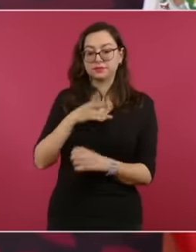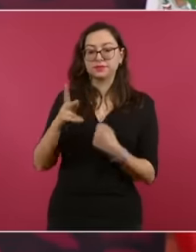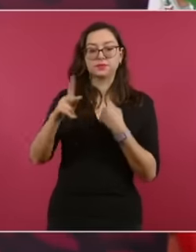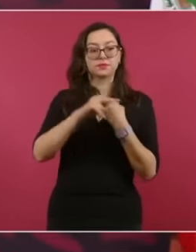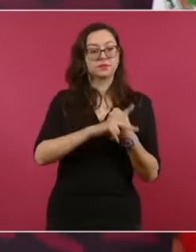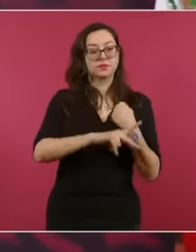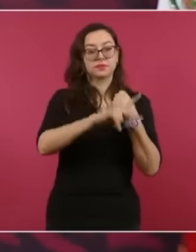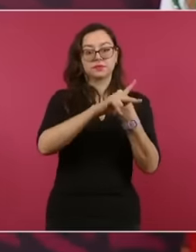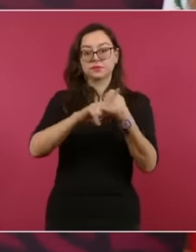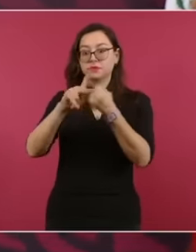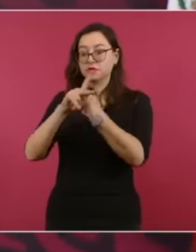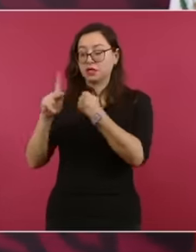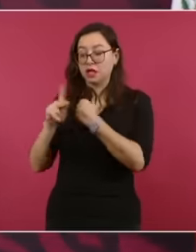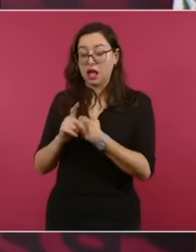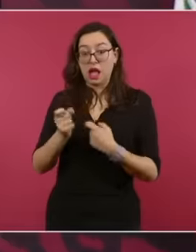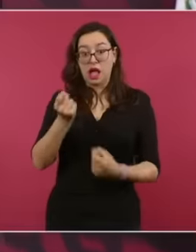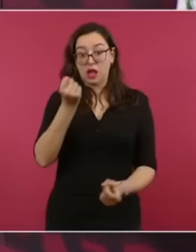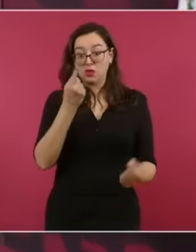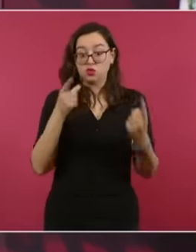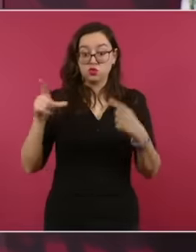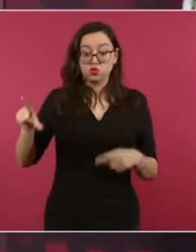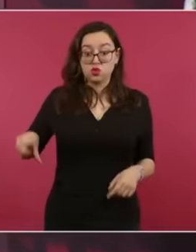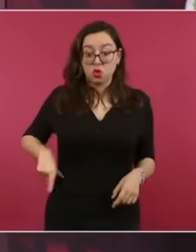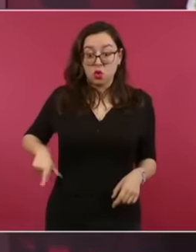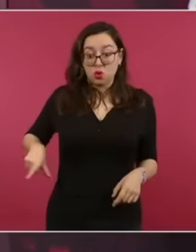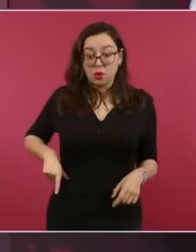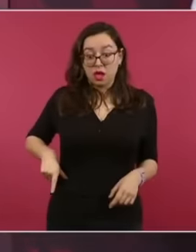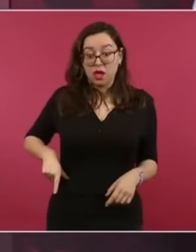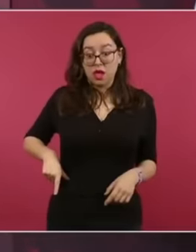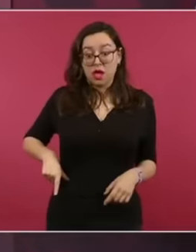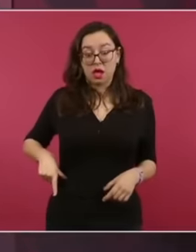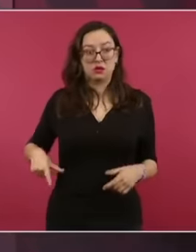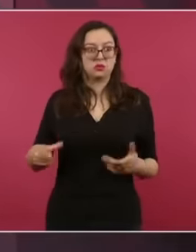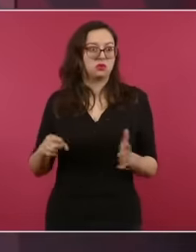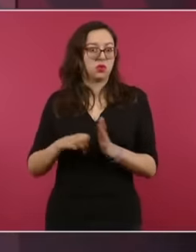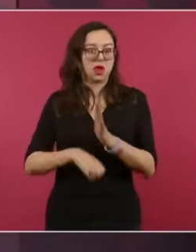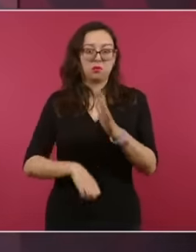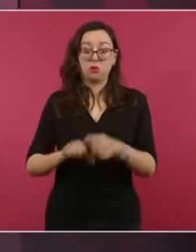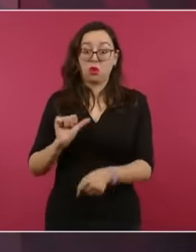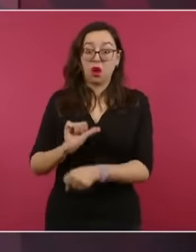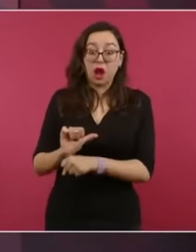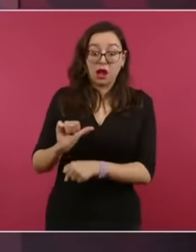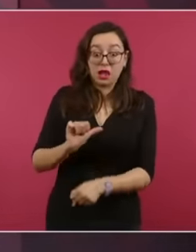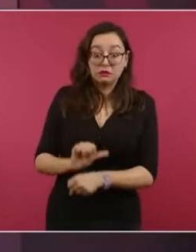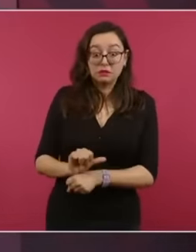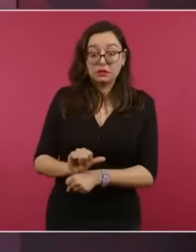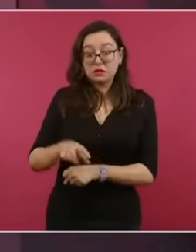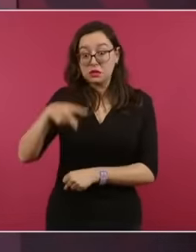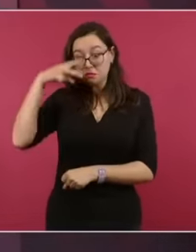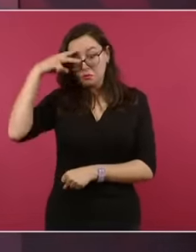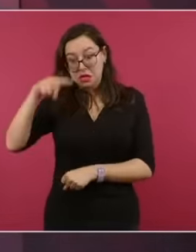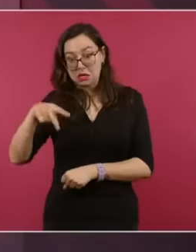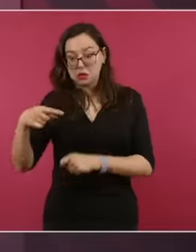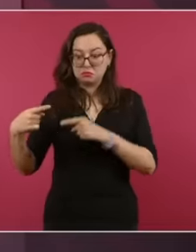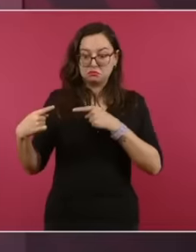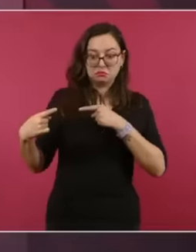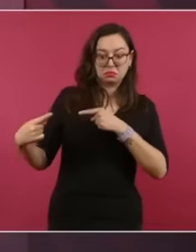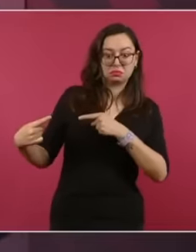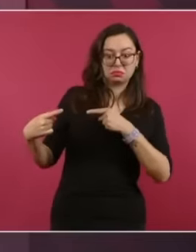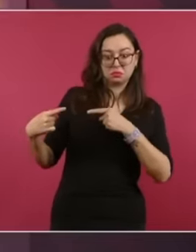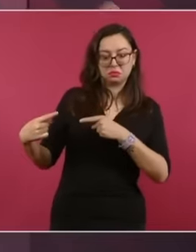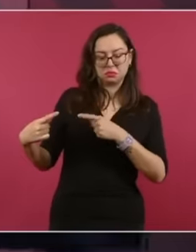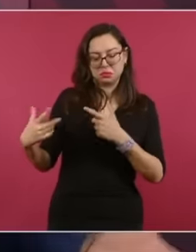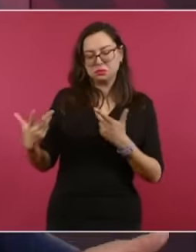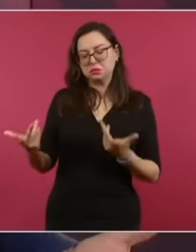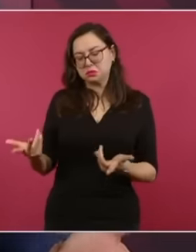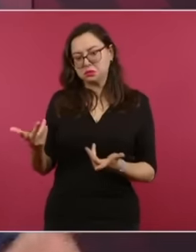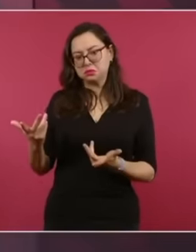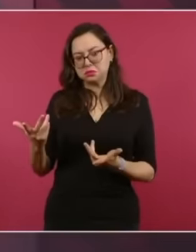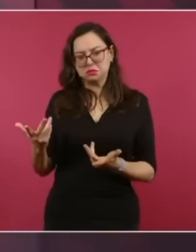ideological political positions, as is the case of Argentina with Mexico, which is in the public domain it is